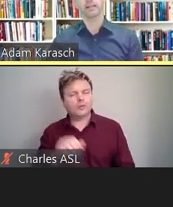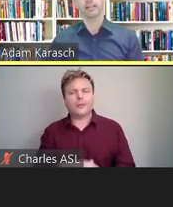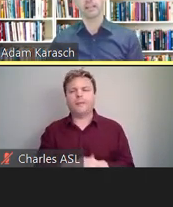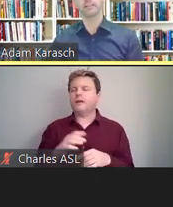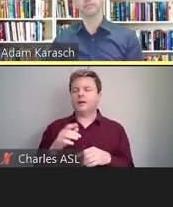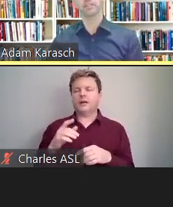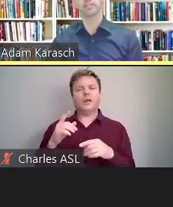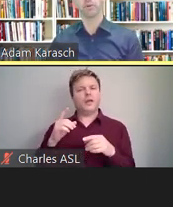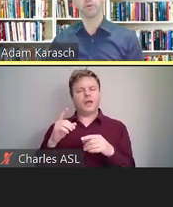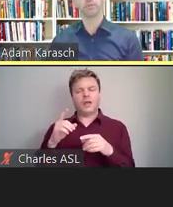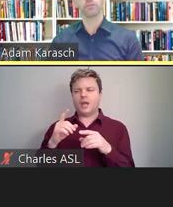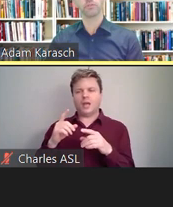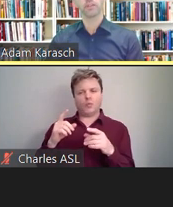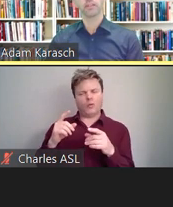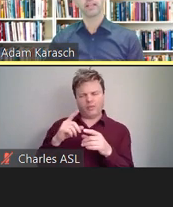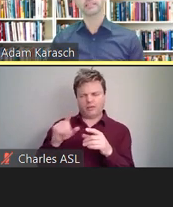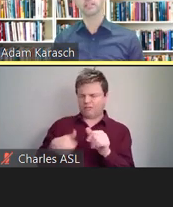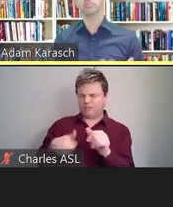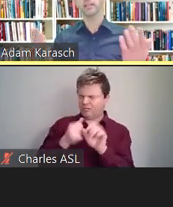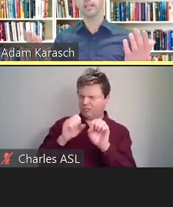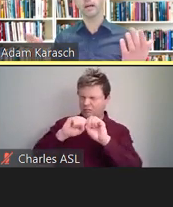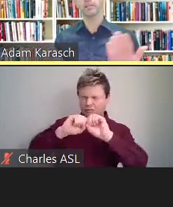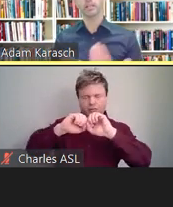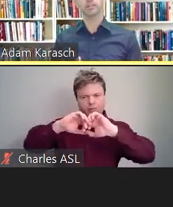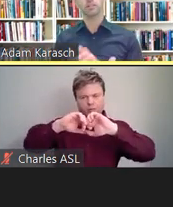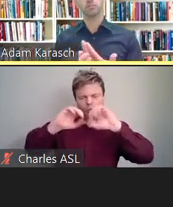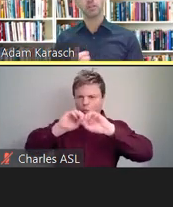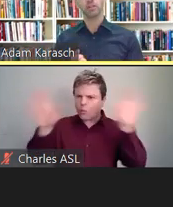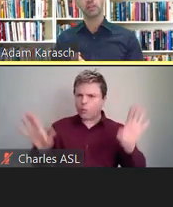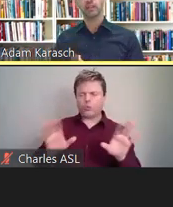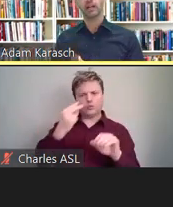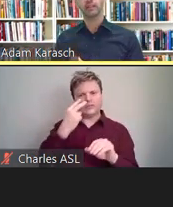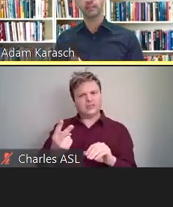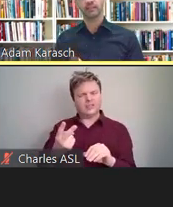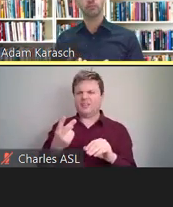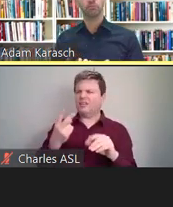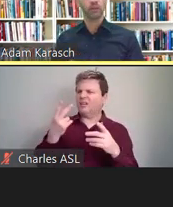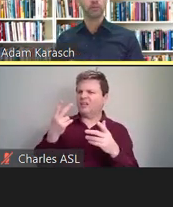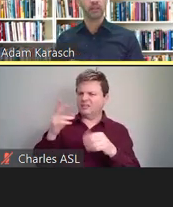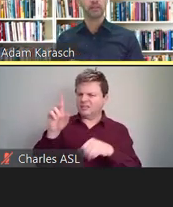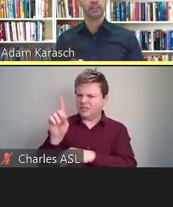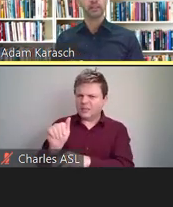They do expose the accessibility accommodations, especially in the context of employment,